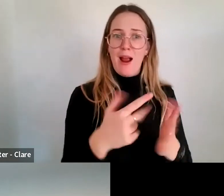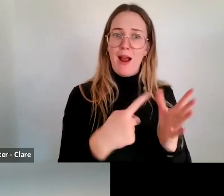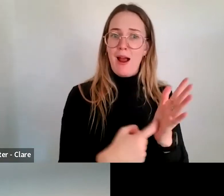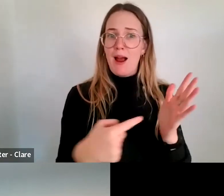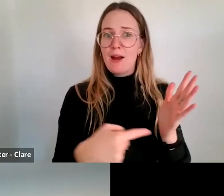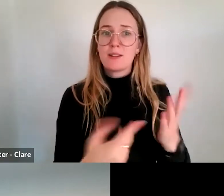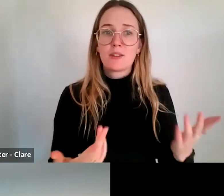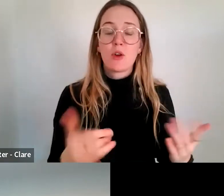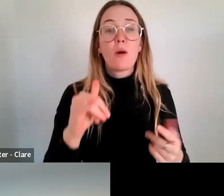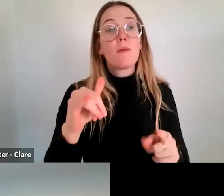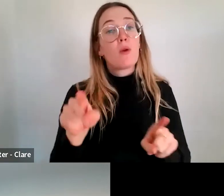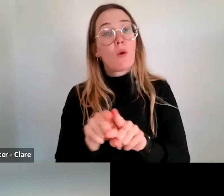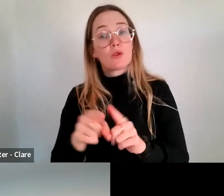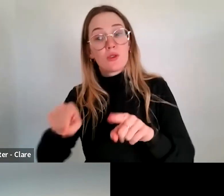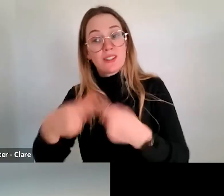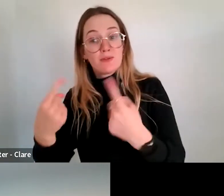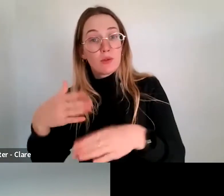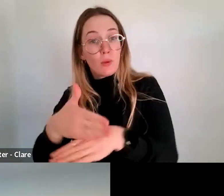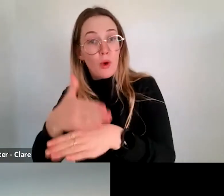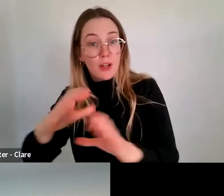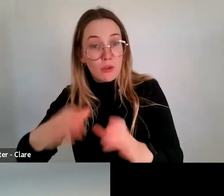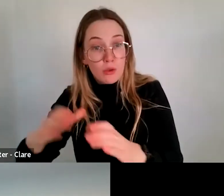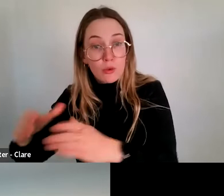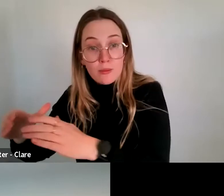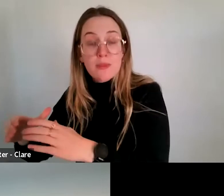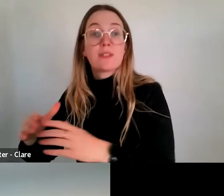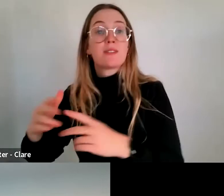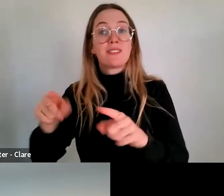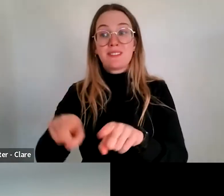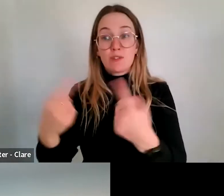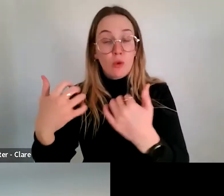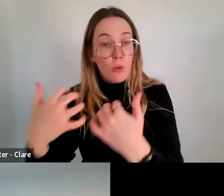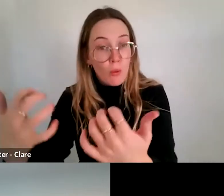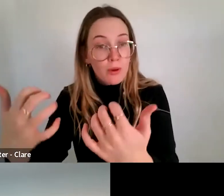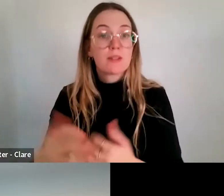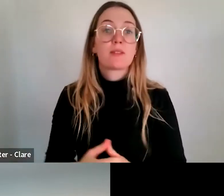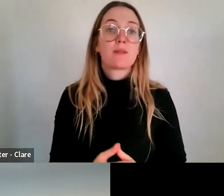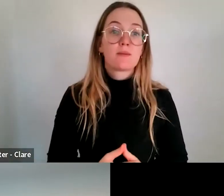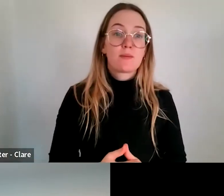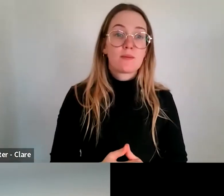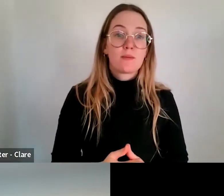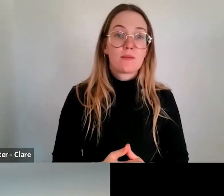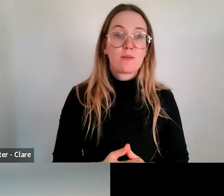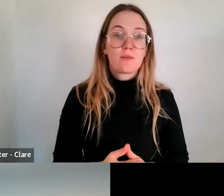different focus groups, different audiences. So I think, you know, you